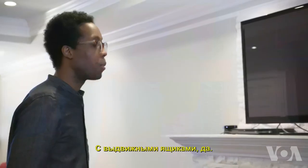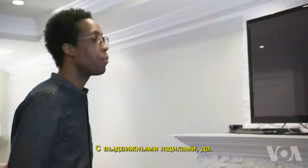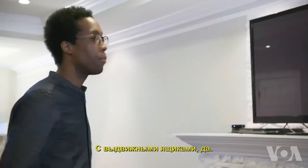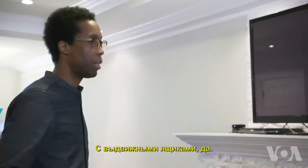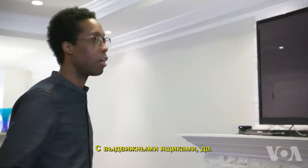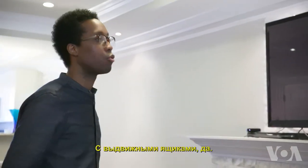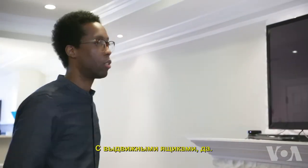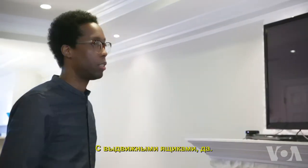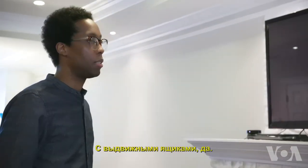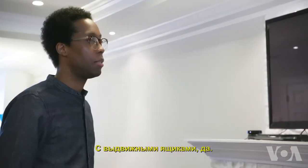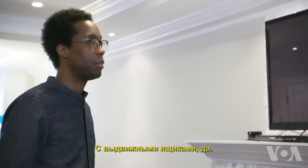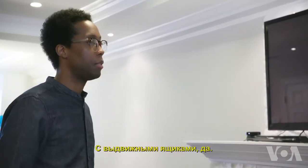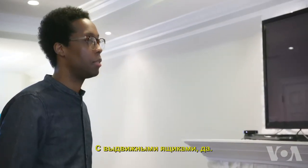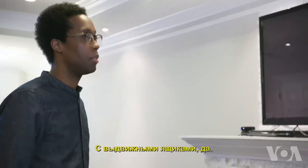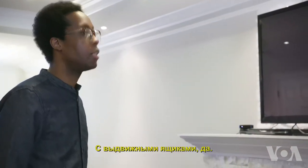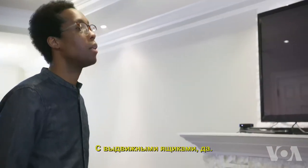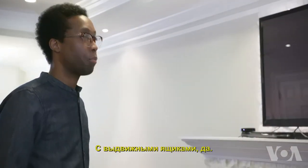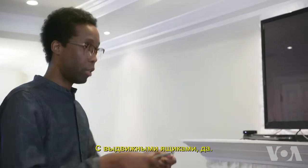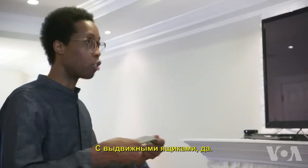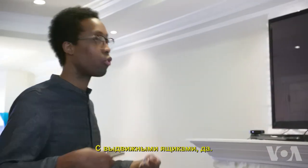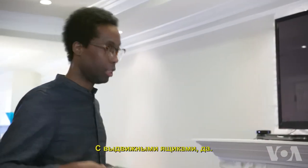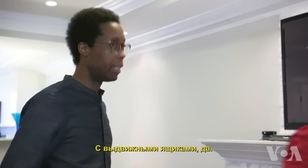Pull-out drawers. Pull-out drawers, yes.